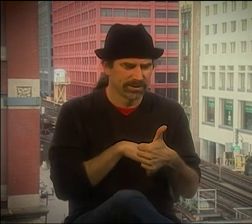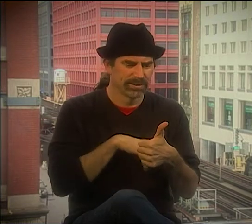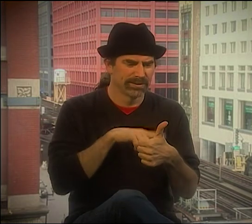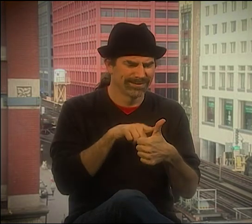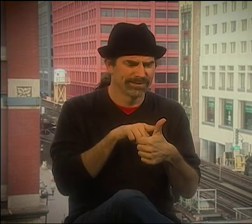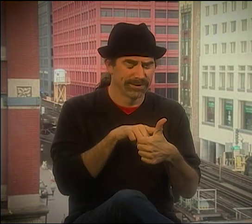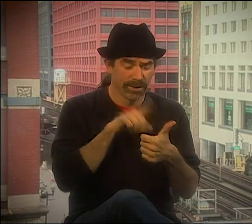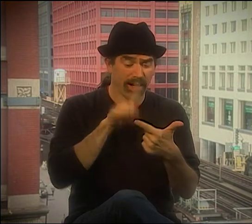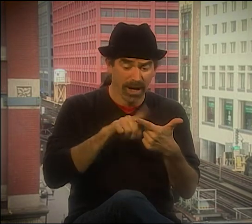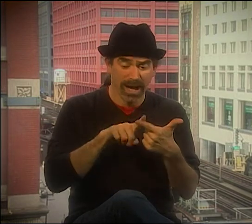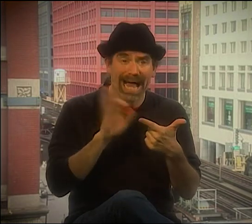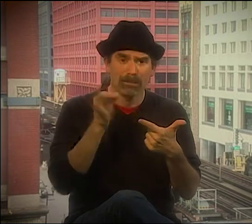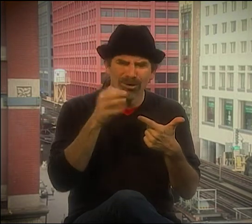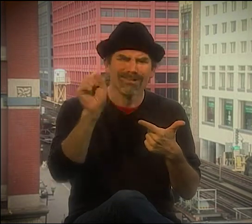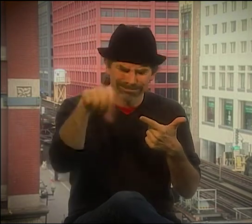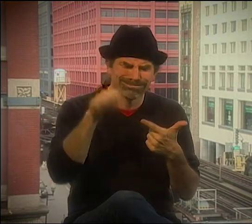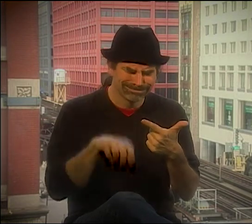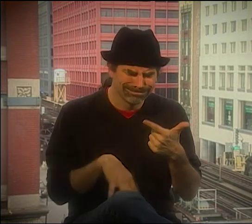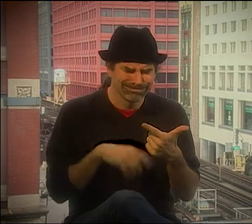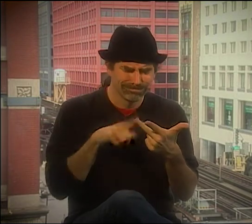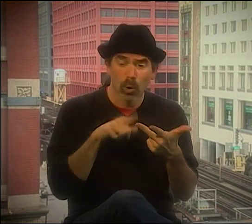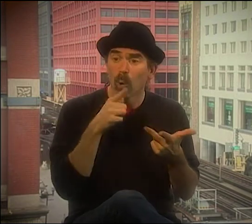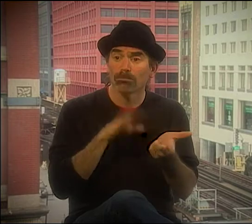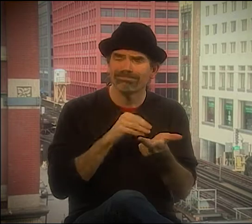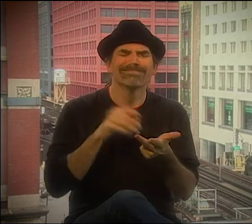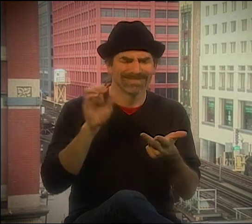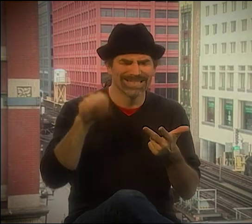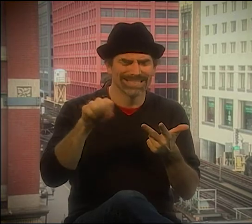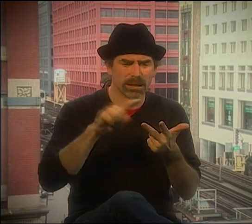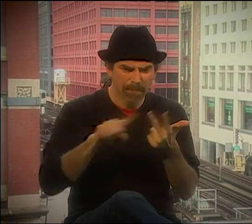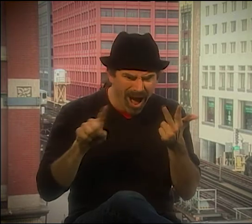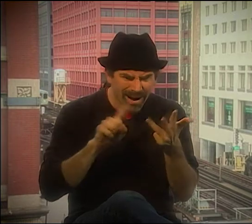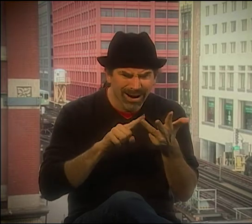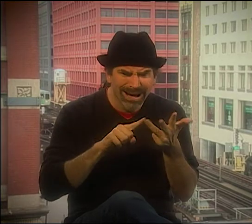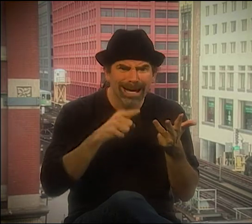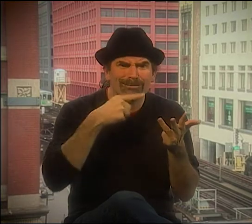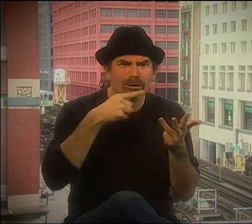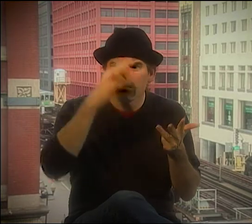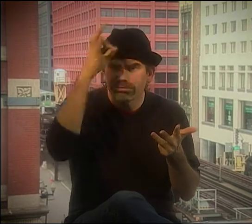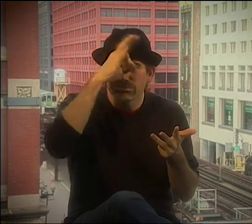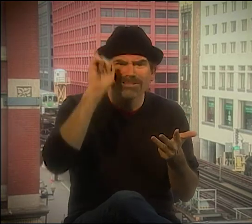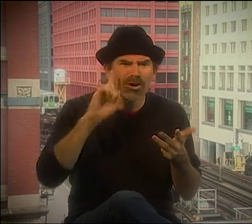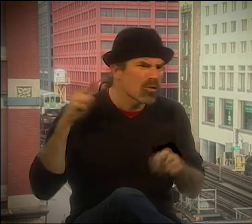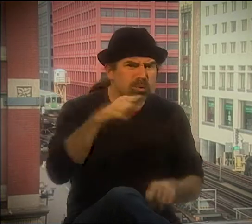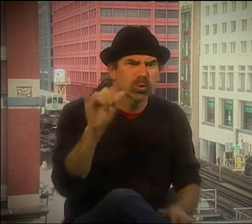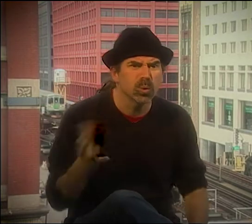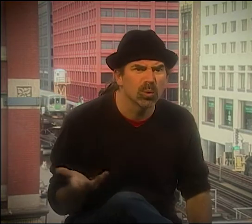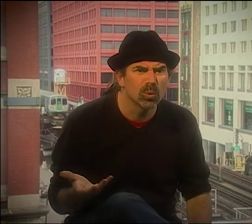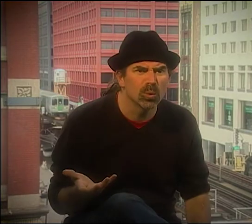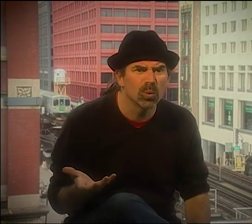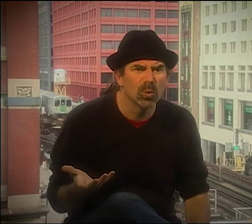IF THERE WERE OTHER HEARING PEOPLE, THEN IT WAS FAMILY MEMBERS, BUT IN ROCHESTER, THAT IS NOT WHAT WAS HAPPENING.